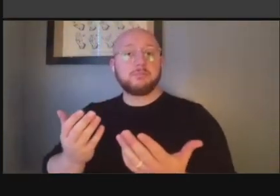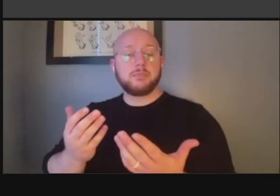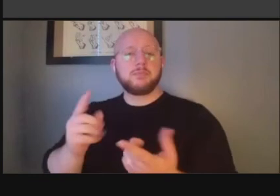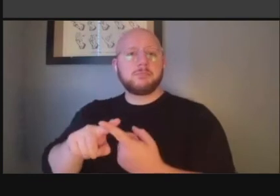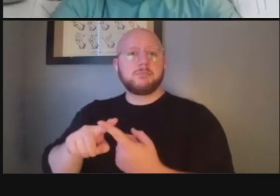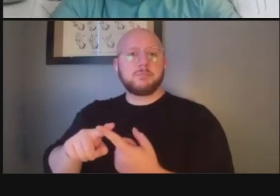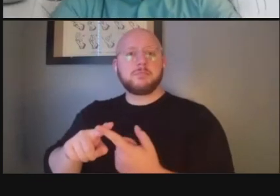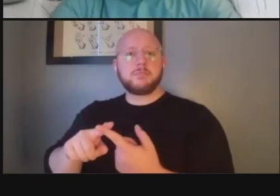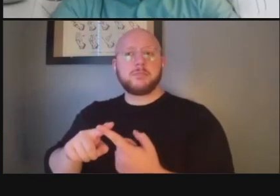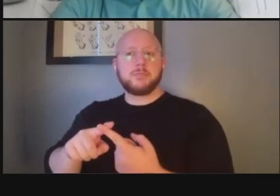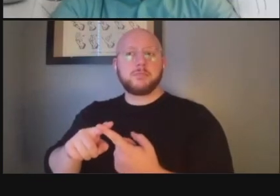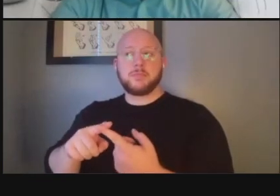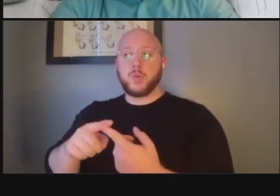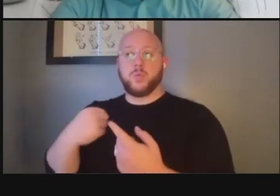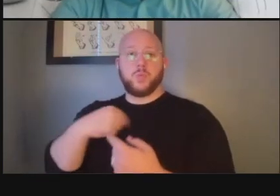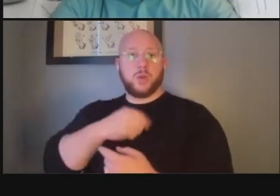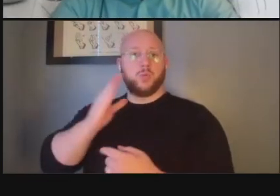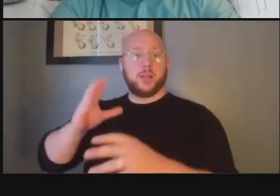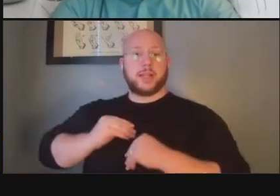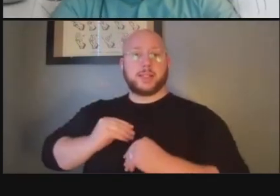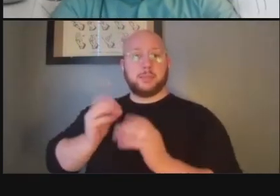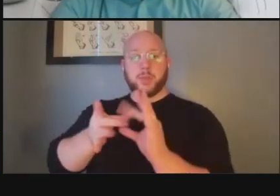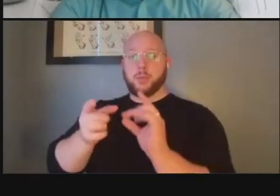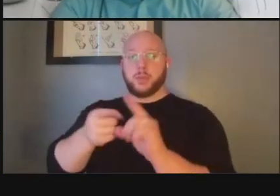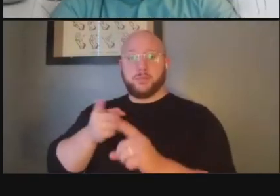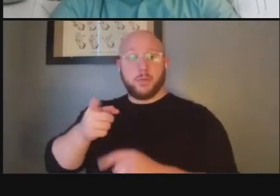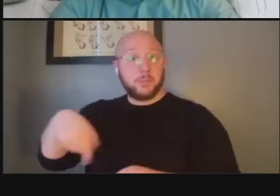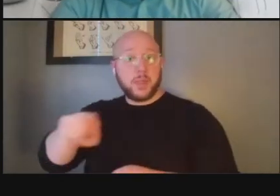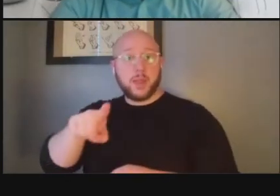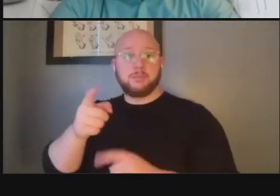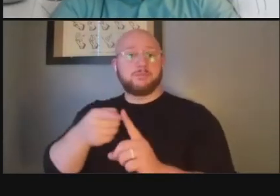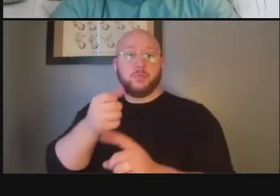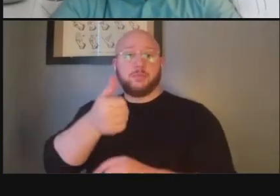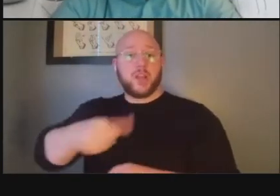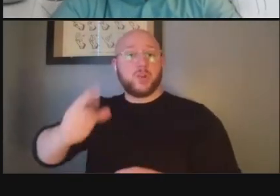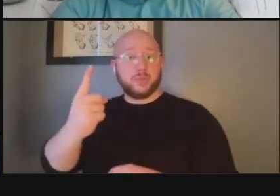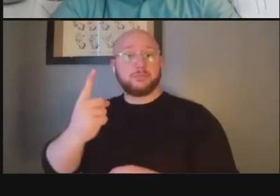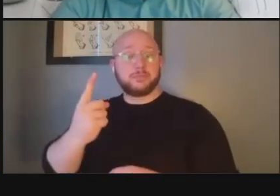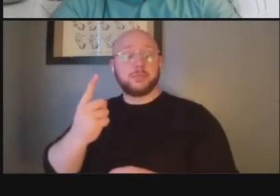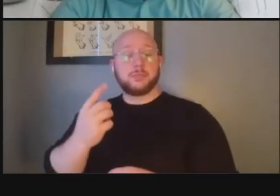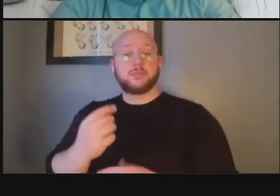from them take comments from anybody um you know i think one of the things if you want to share